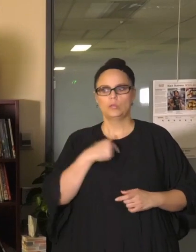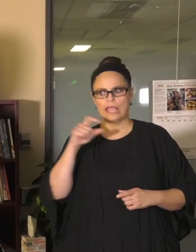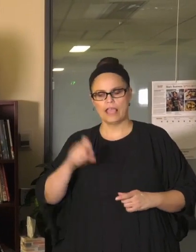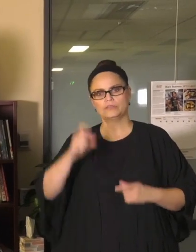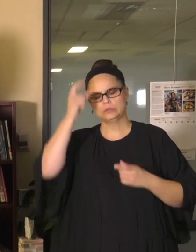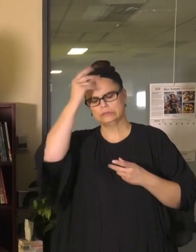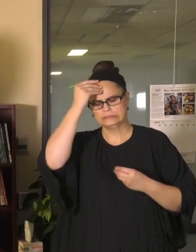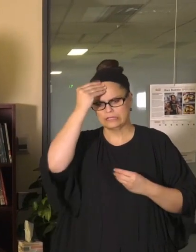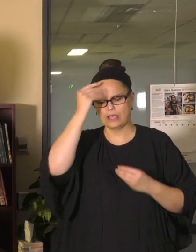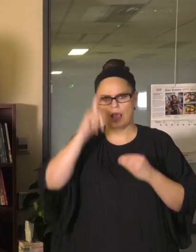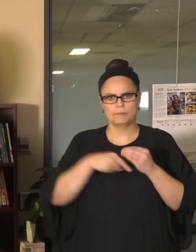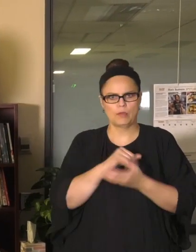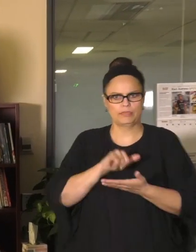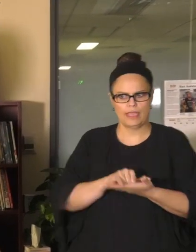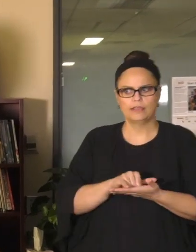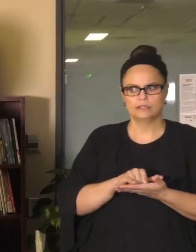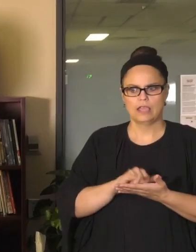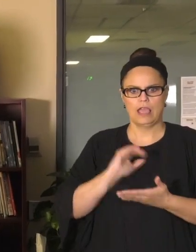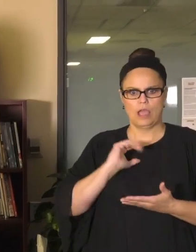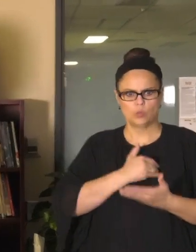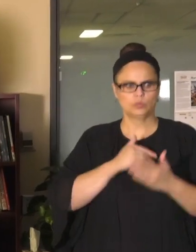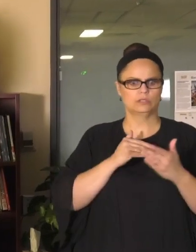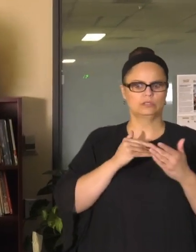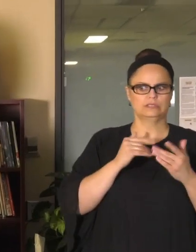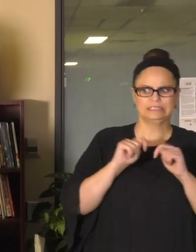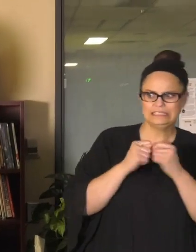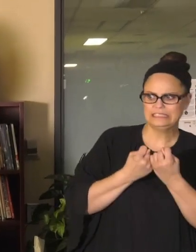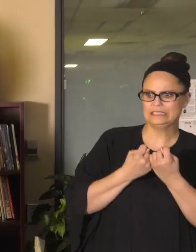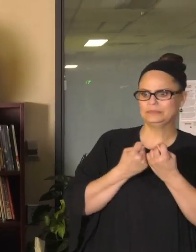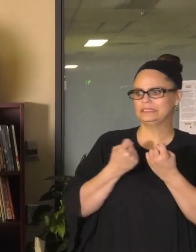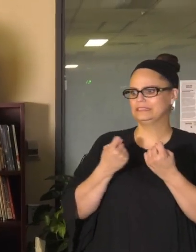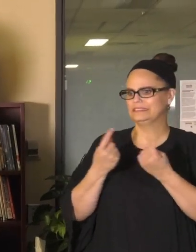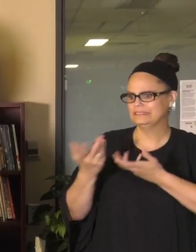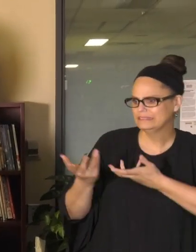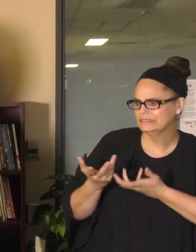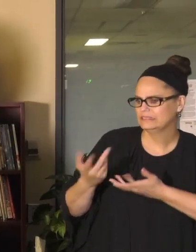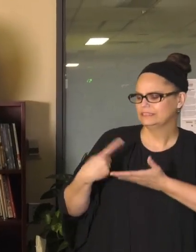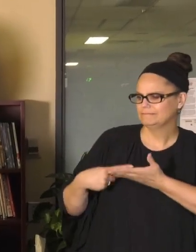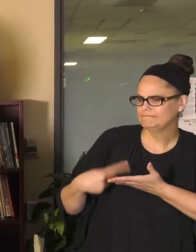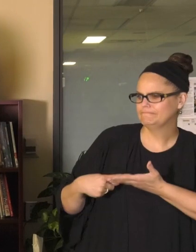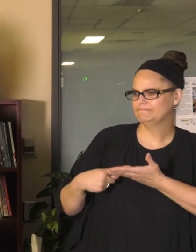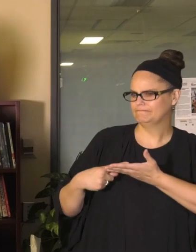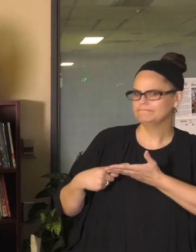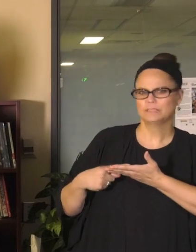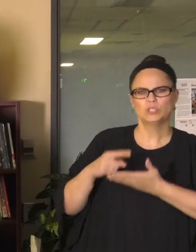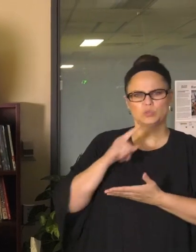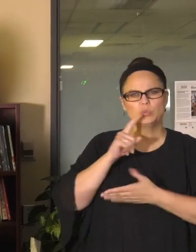as I've been telling our teams and our community since the spring. This is really going to be a workforce issue in terms